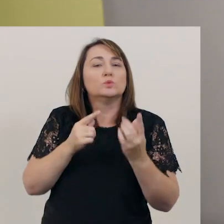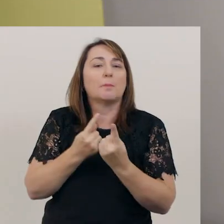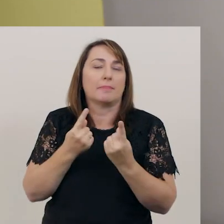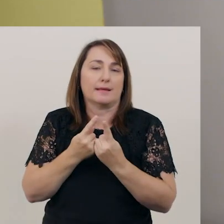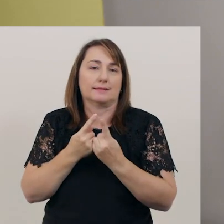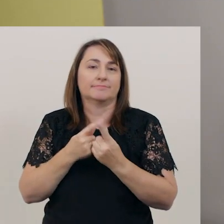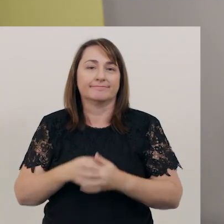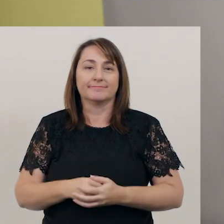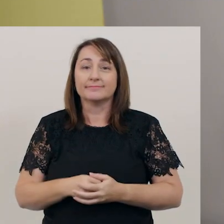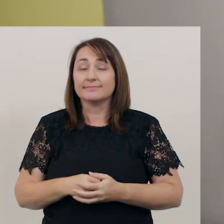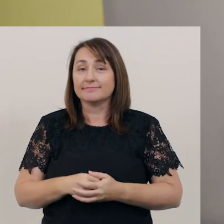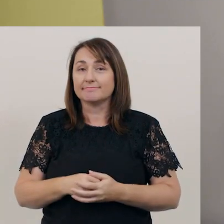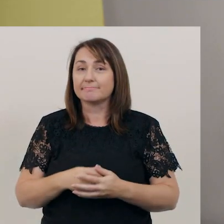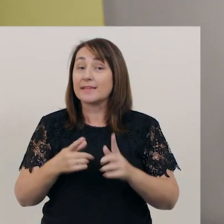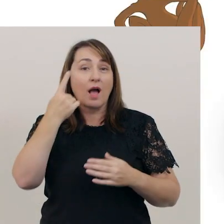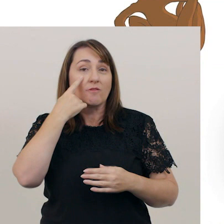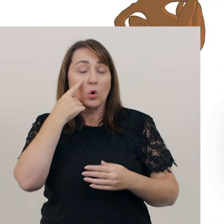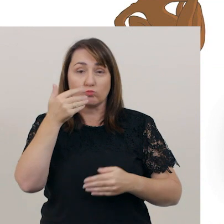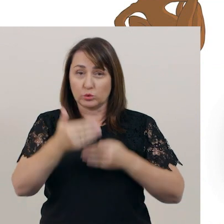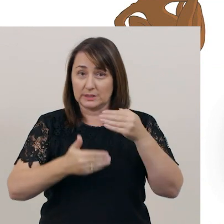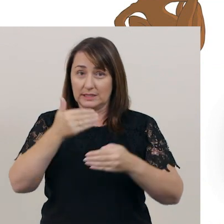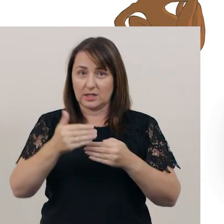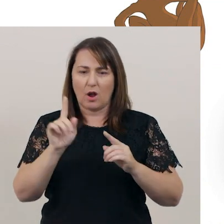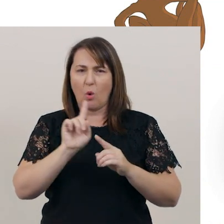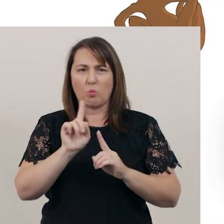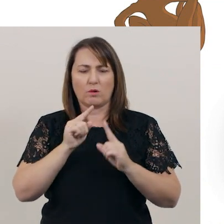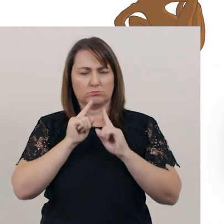Coming up in English, we’ll examine the features of procedural texts,